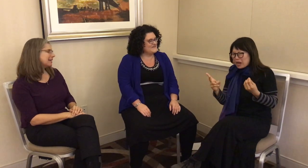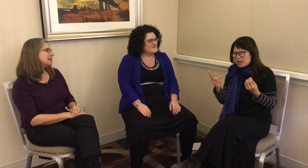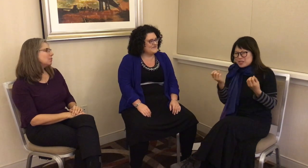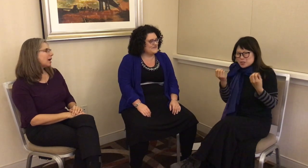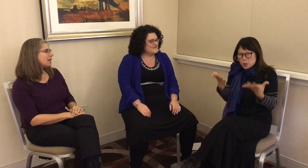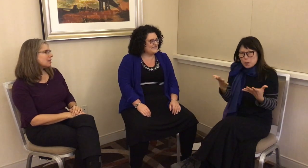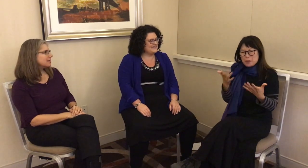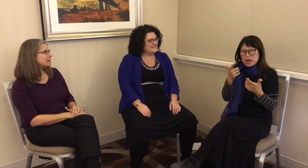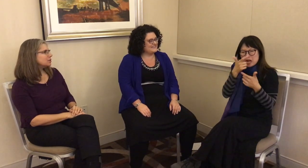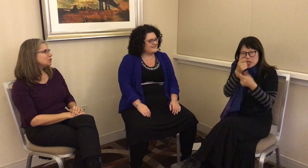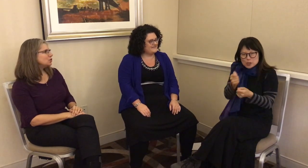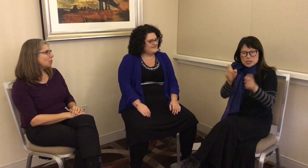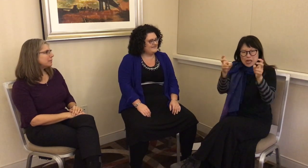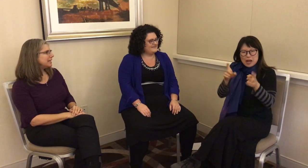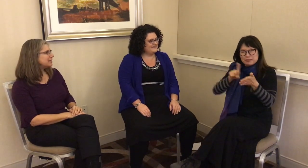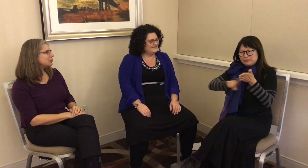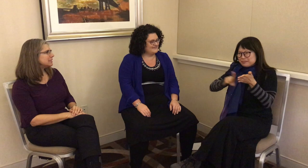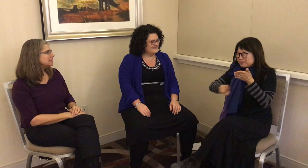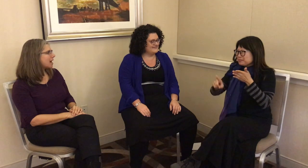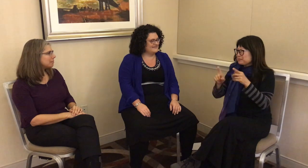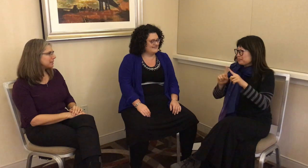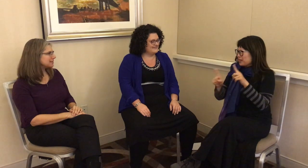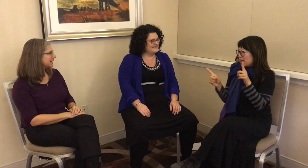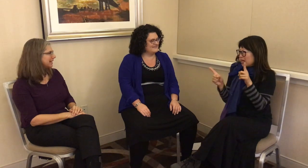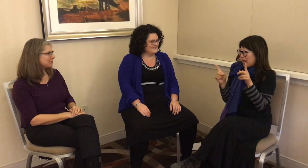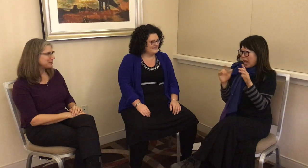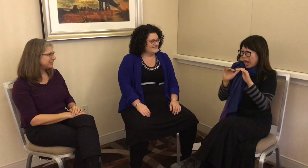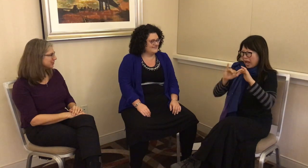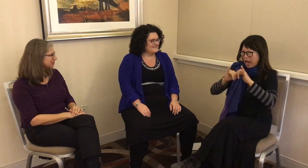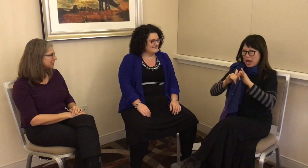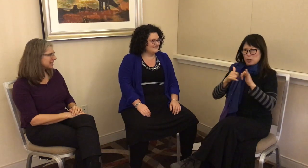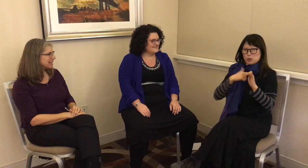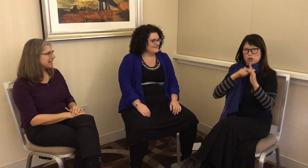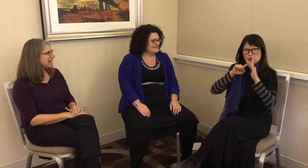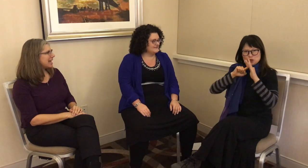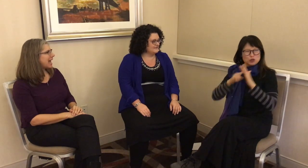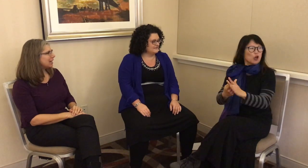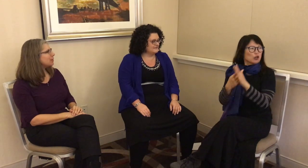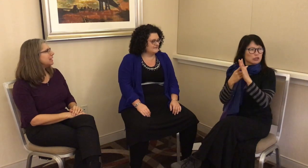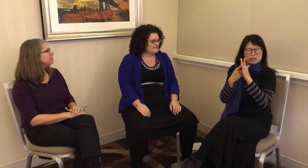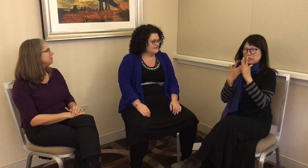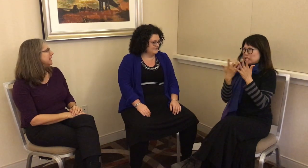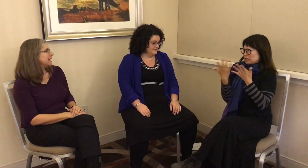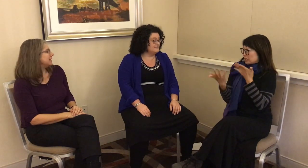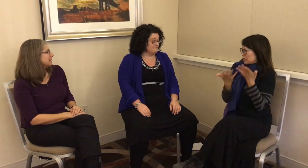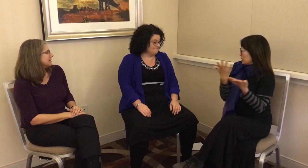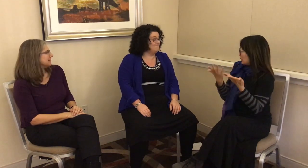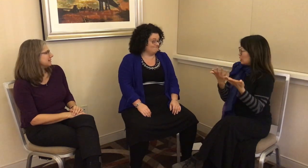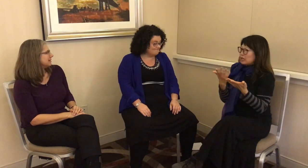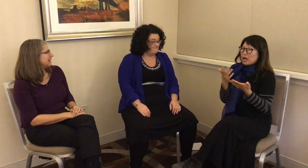“Well, there’s so many interesting topics that I could research. How do I begin? Where